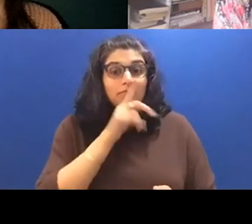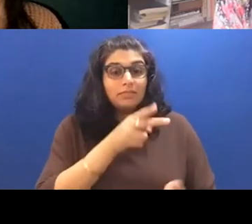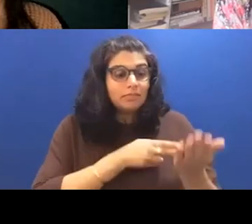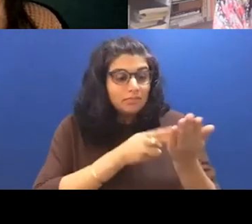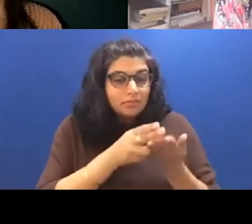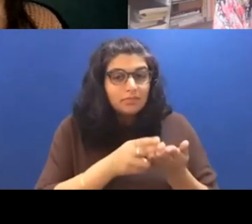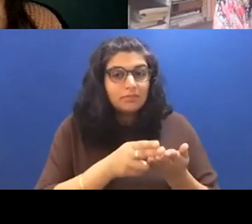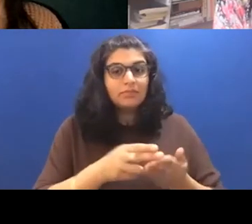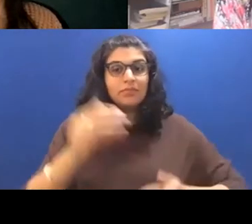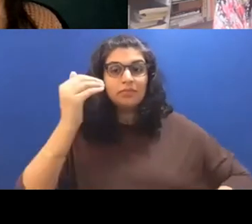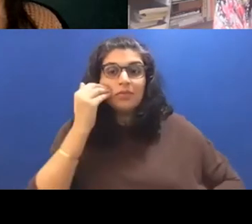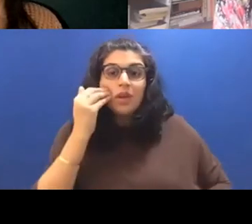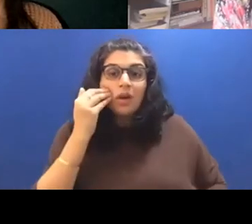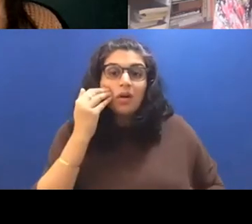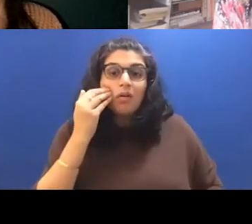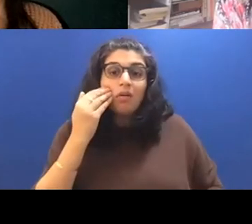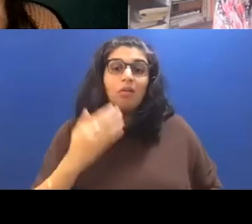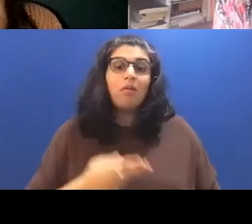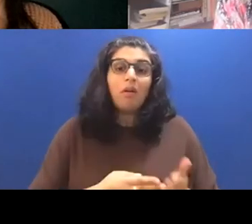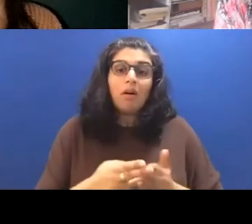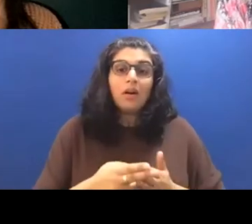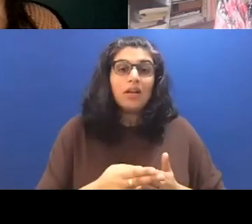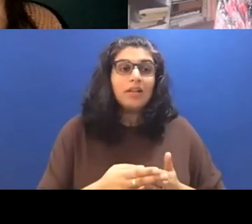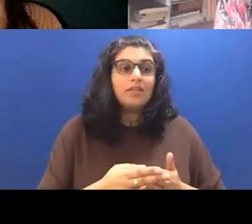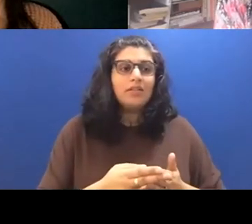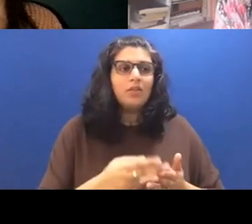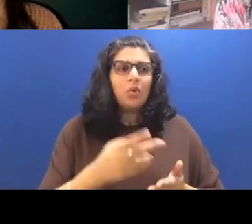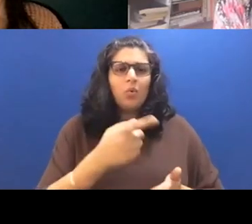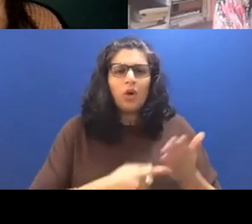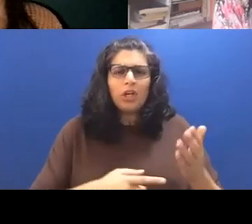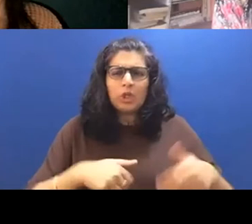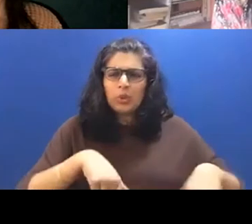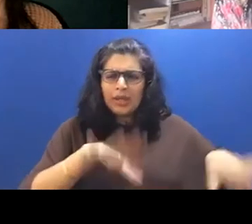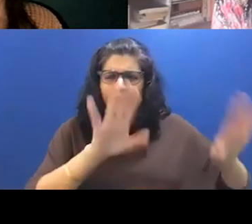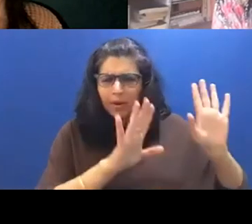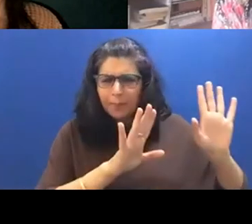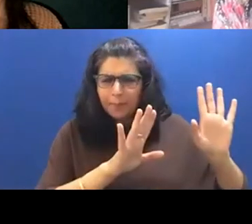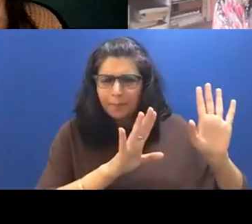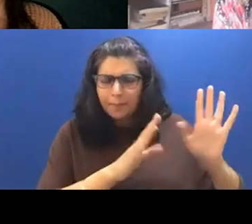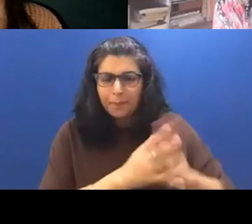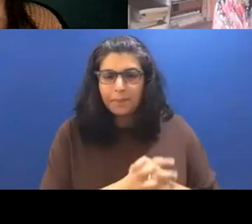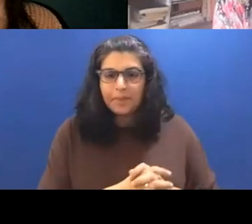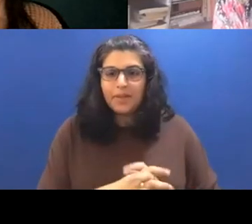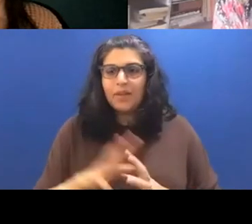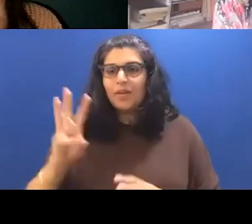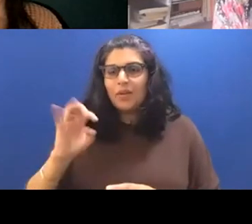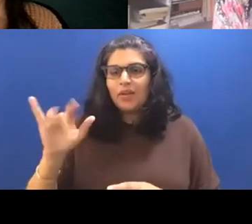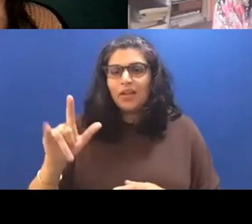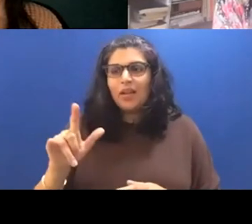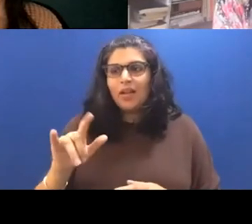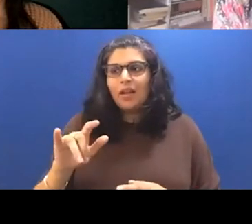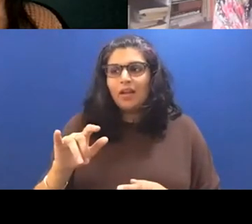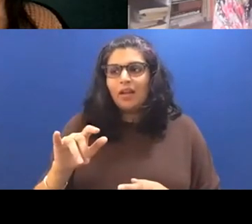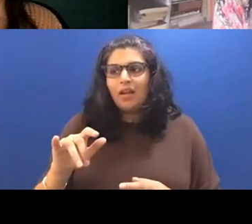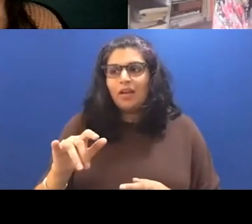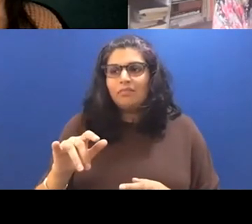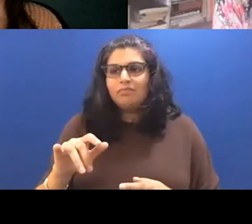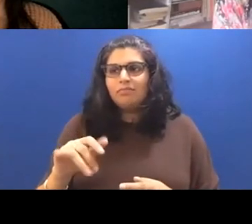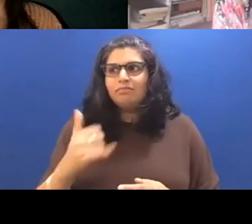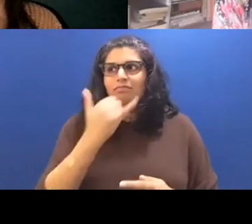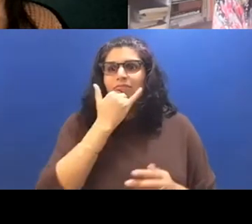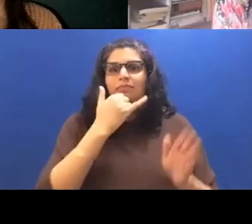think she's doing the right thing by, you know, misrepresenting something and, you know,